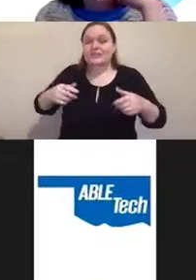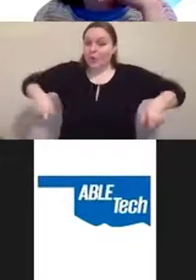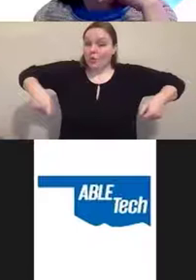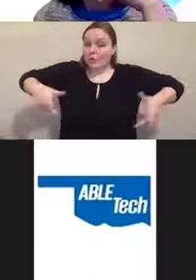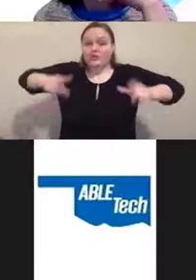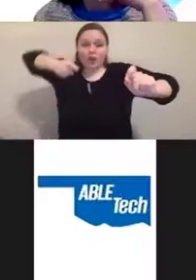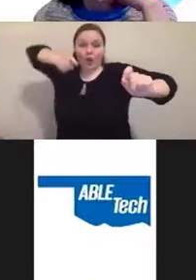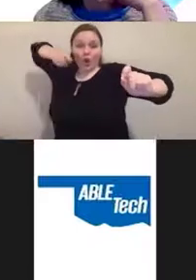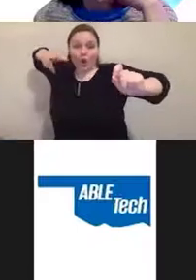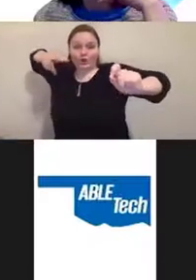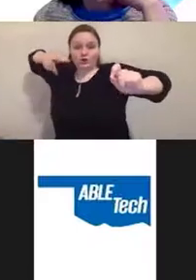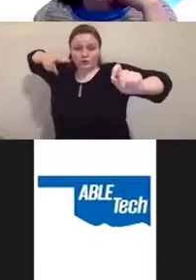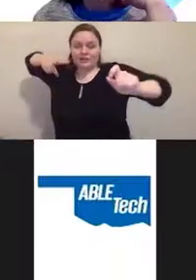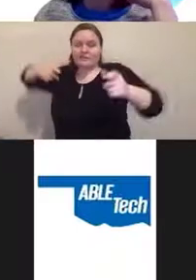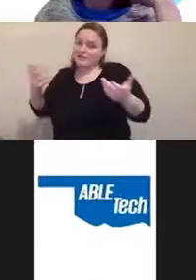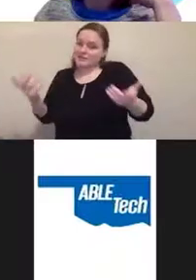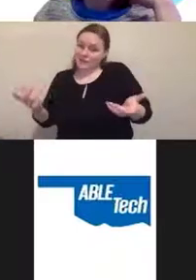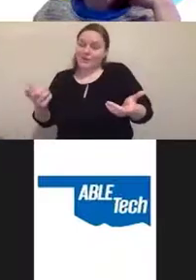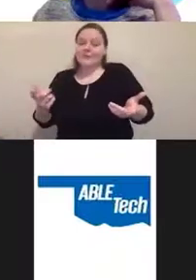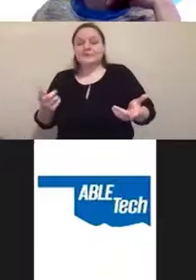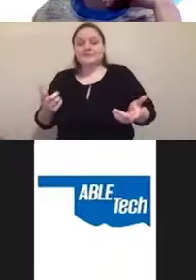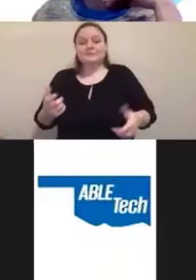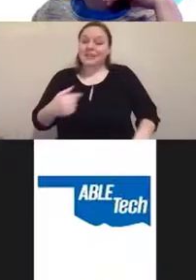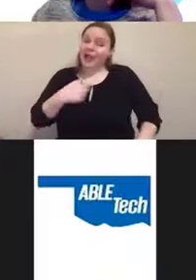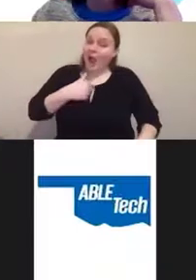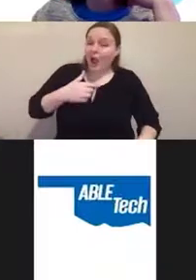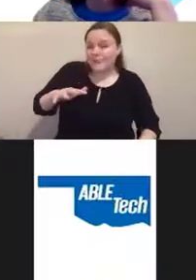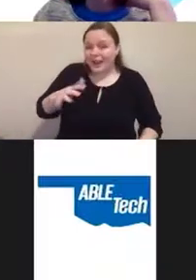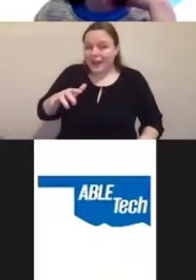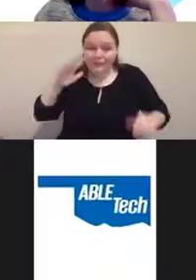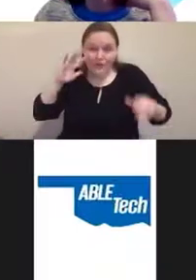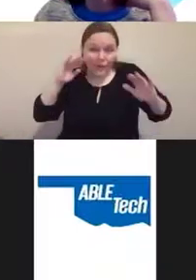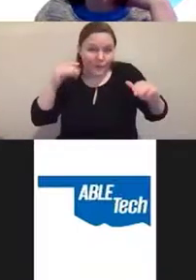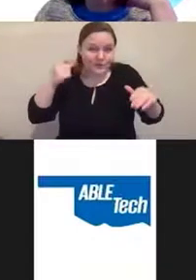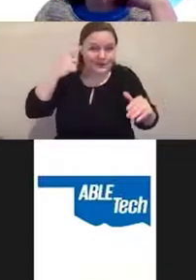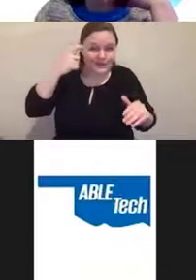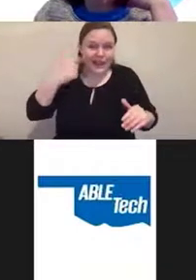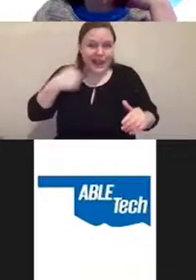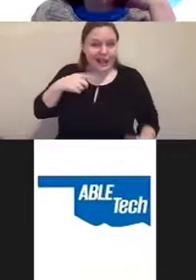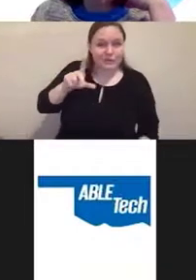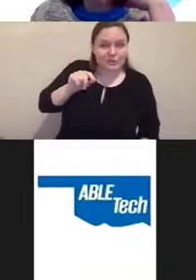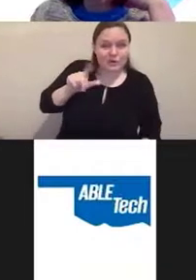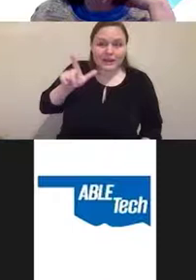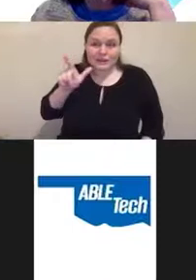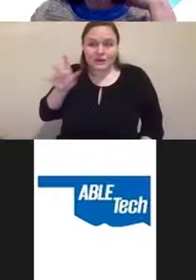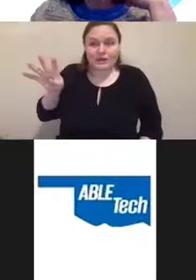So, I'm kind of I'm hoping to think at 2024 Paralympic hopeful.